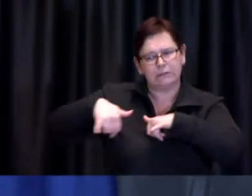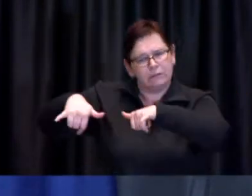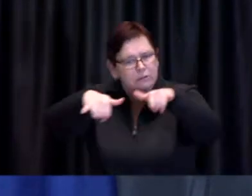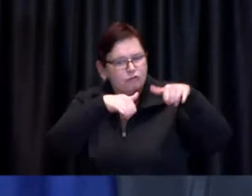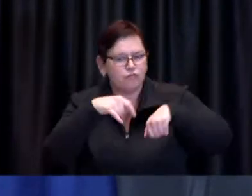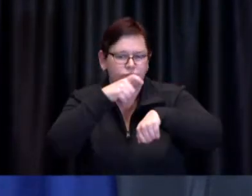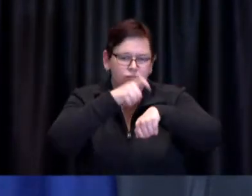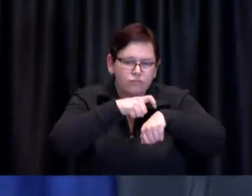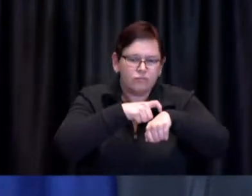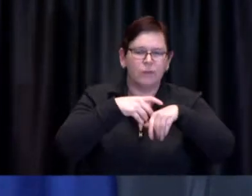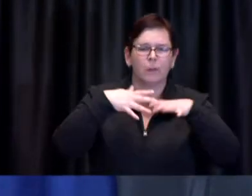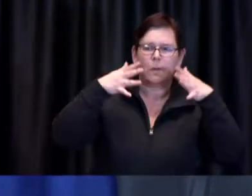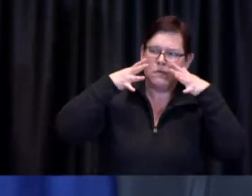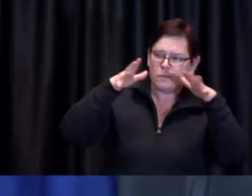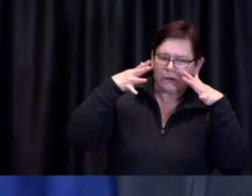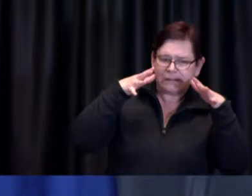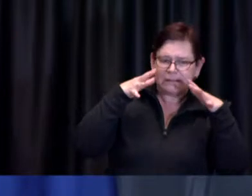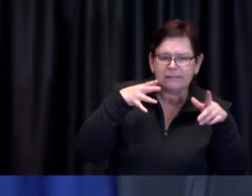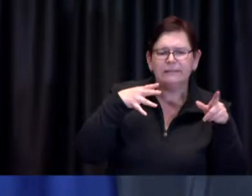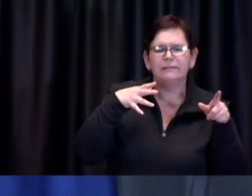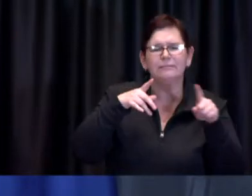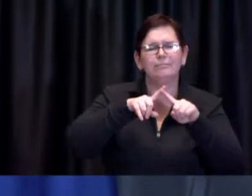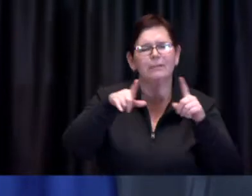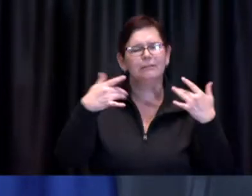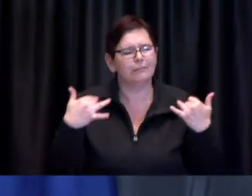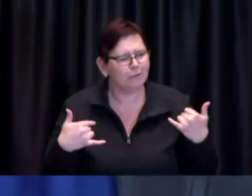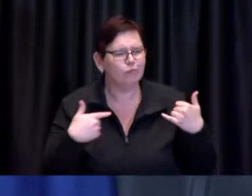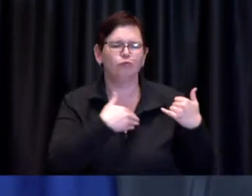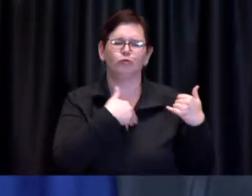But we recognize that there are gathering limits right now for religious services